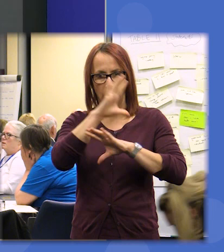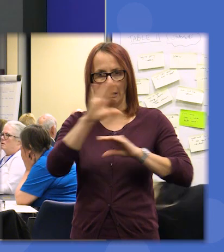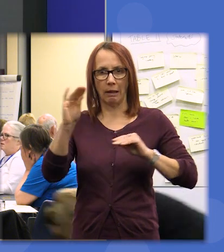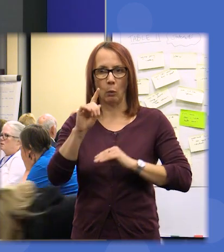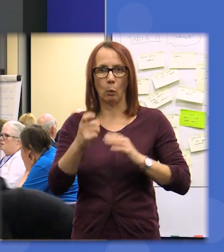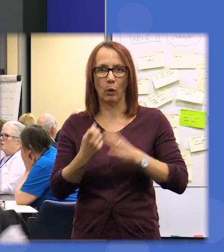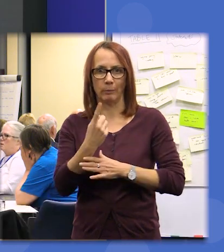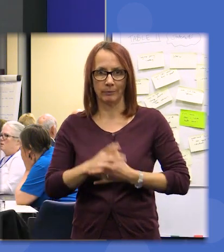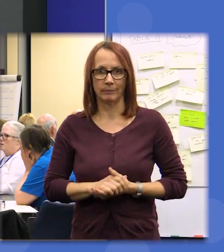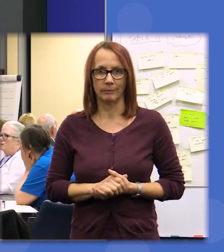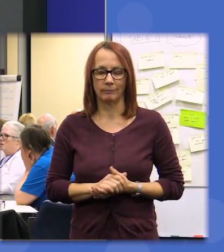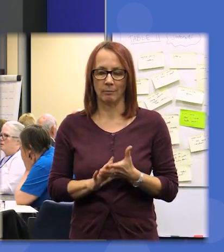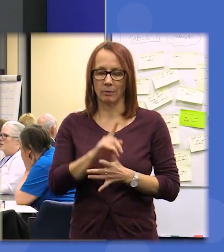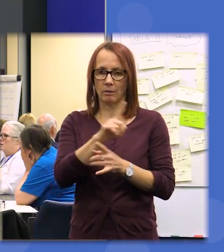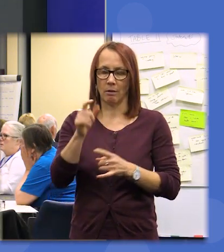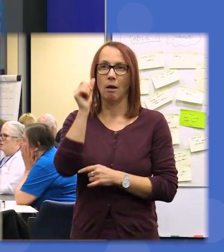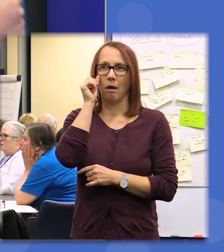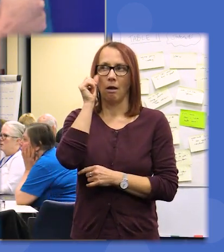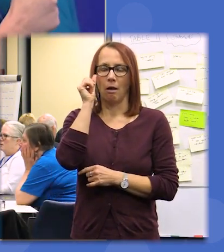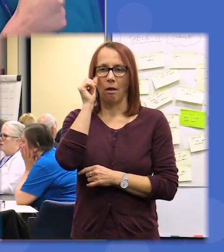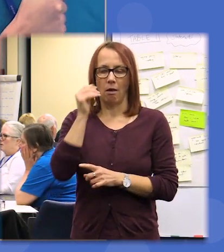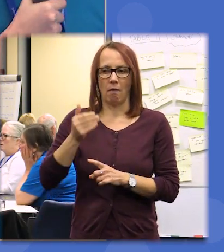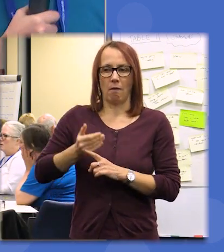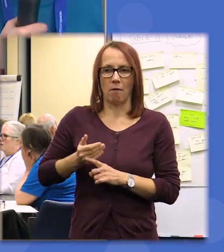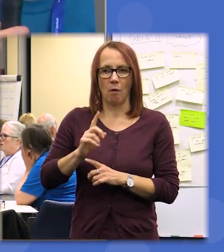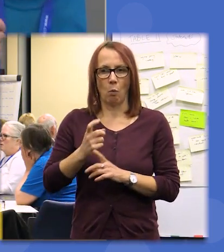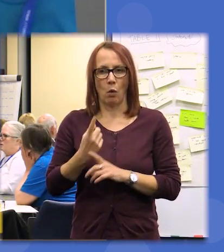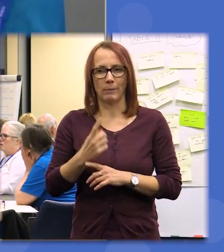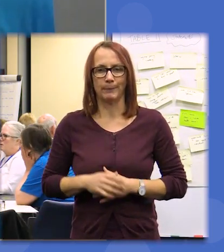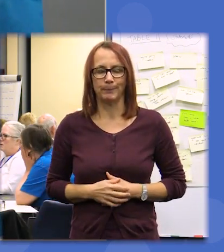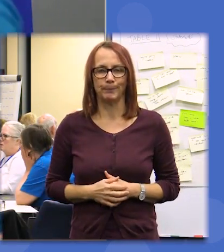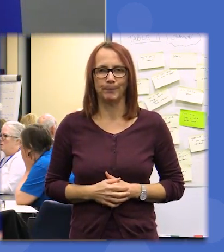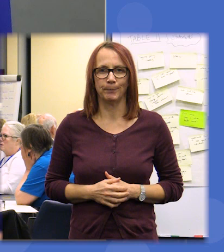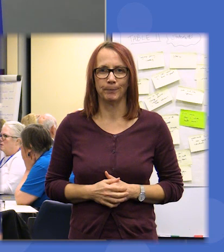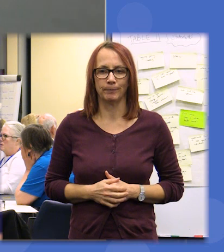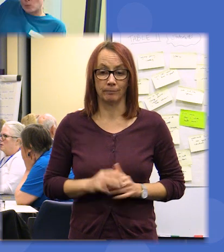the room so that you're all aware so that aside for now we're moving on to